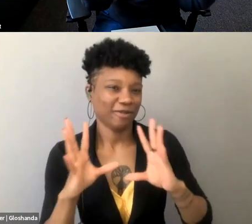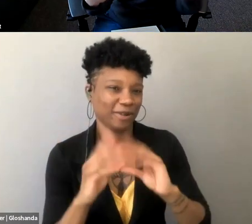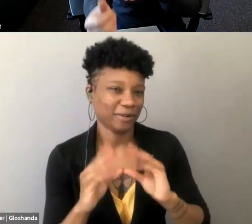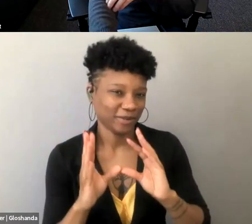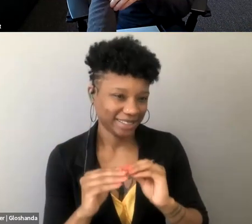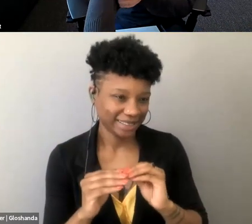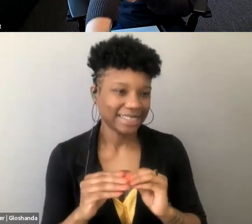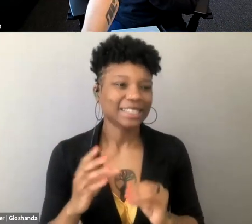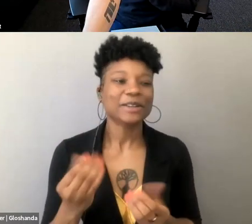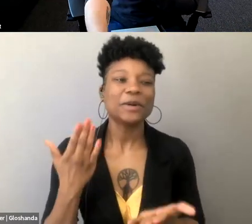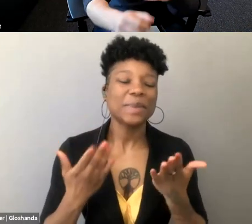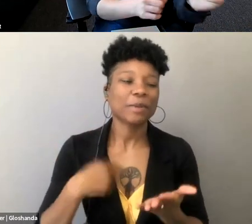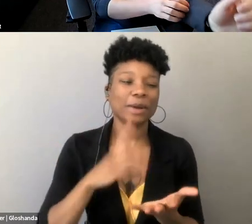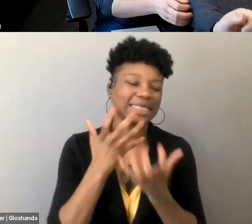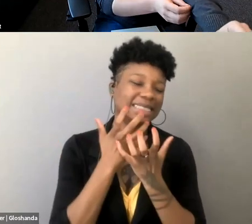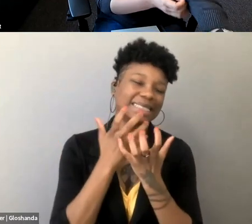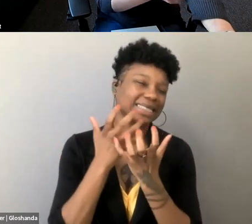so perhaps the thing that we would scream into the void